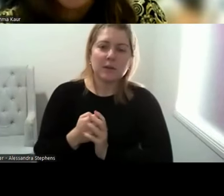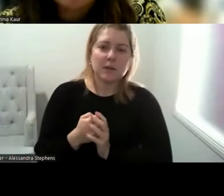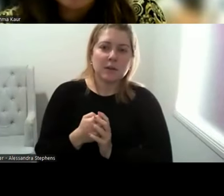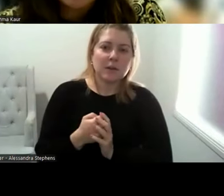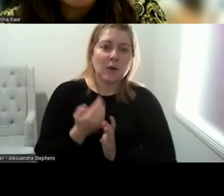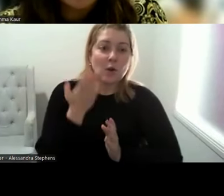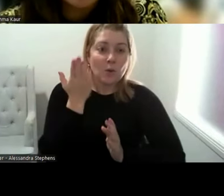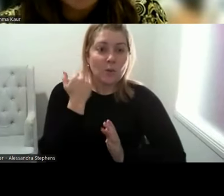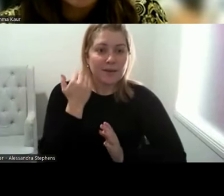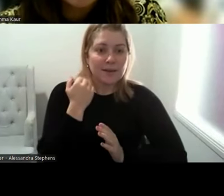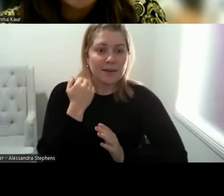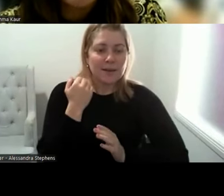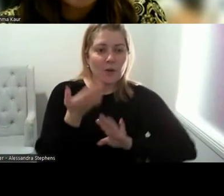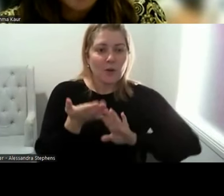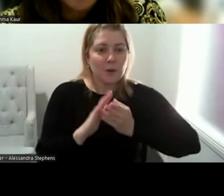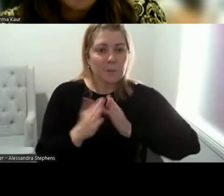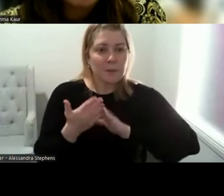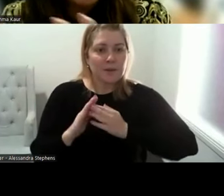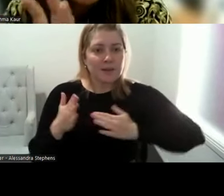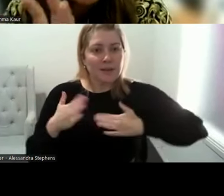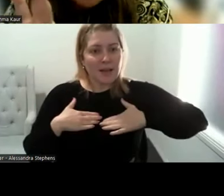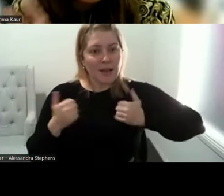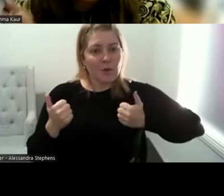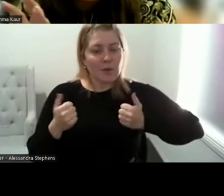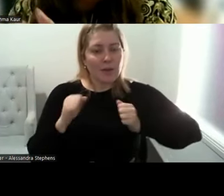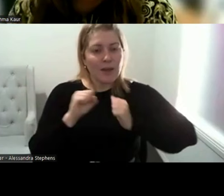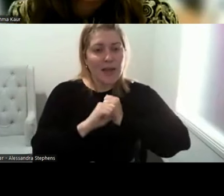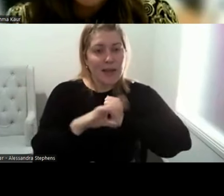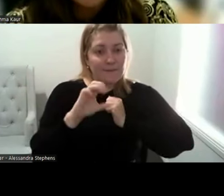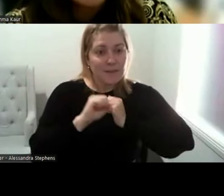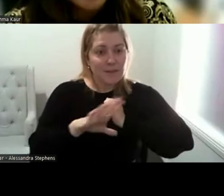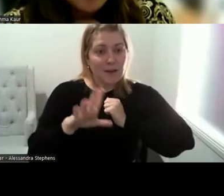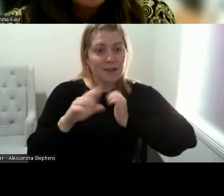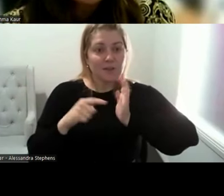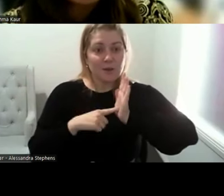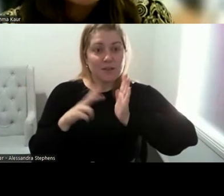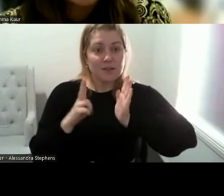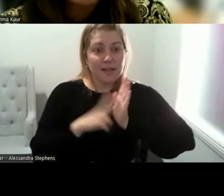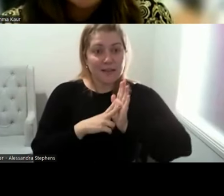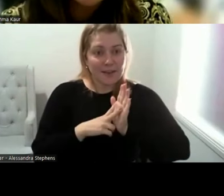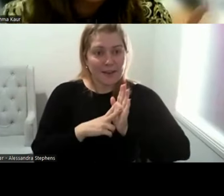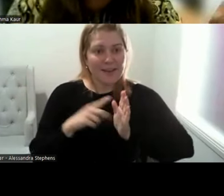an advertisement on TV where it I was in it and I had lots of people come in hey you